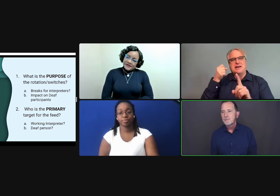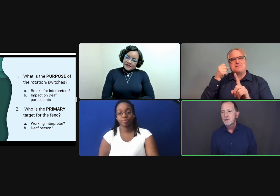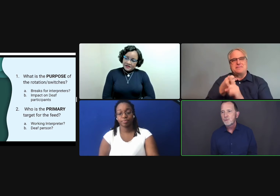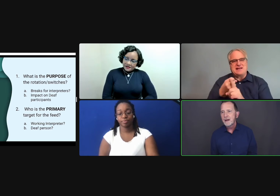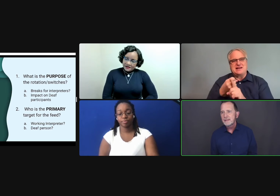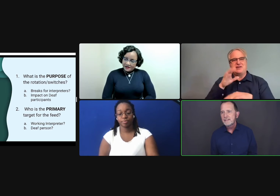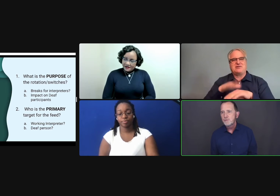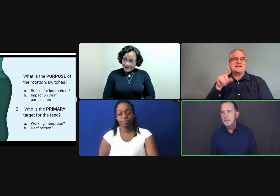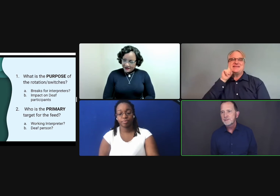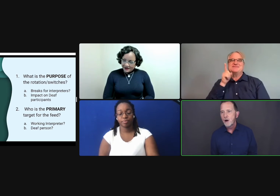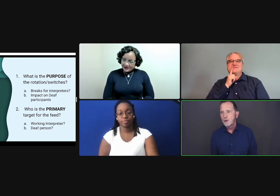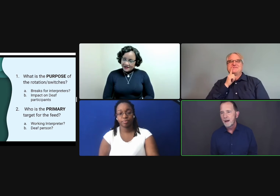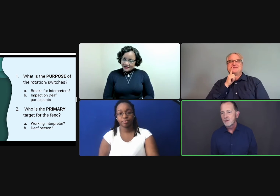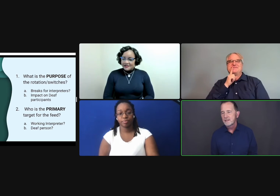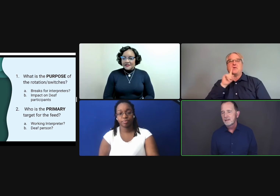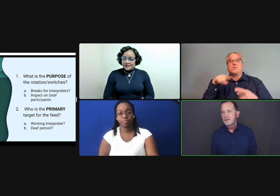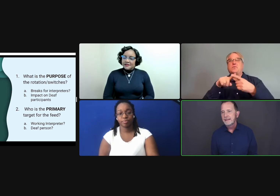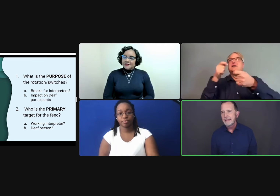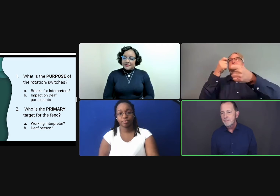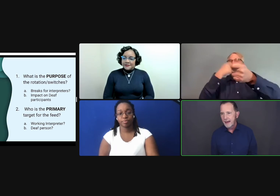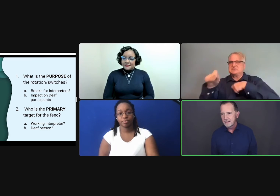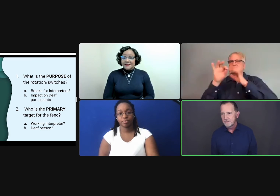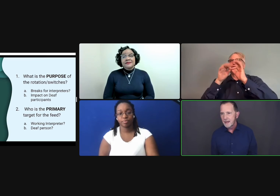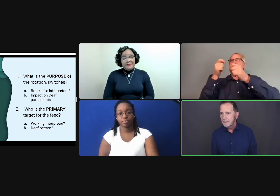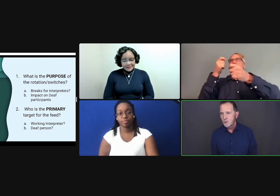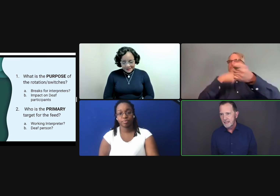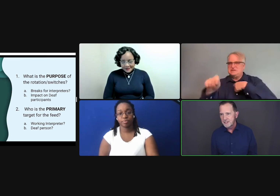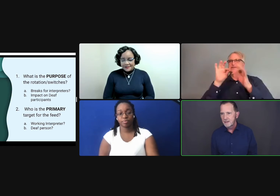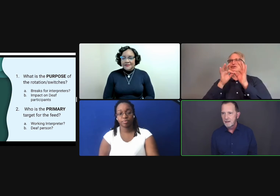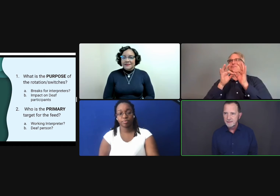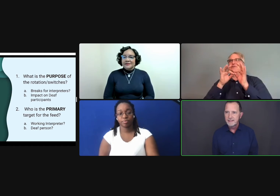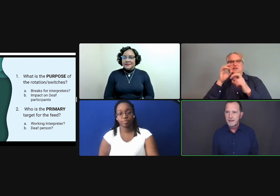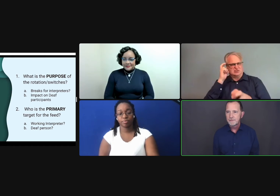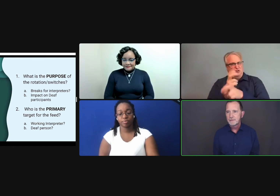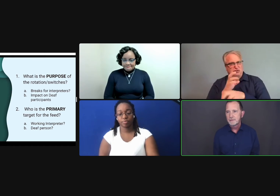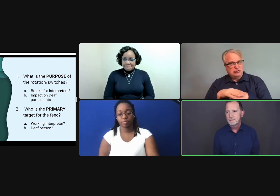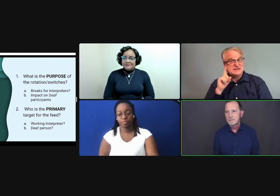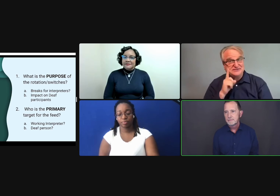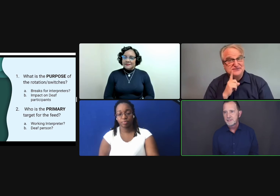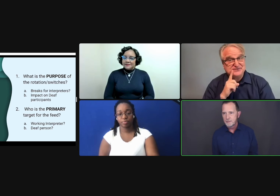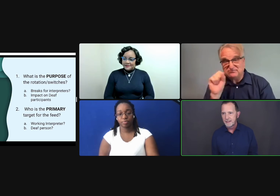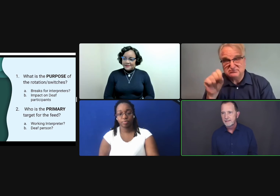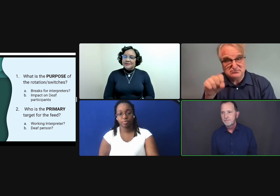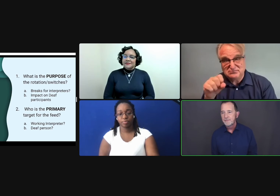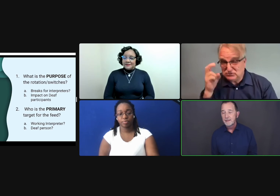But rarely do people talk about the impact of timed rotation on the deaf participant.